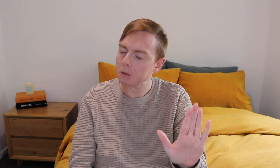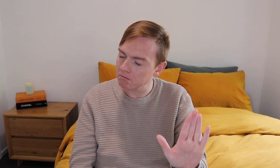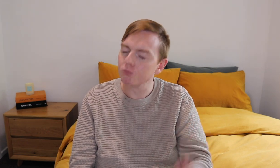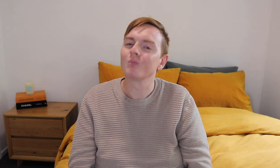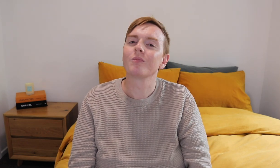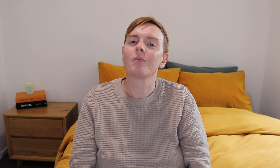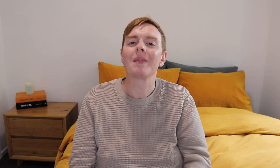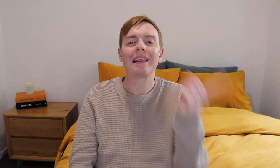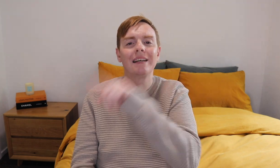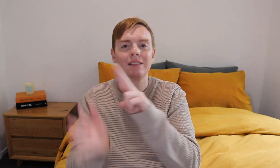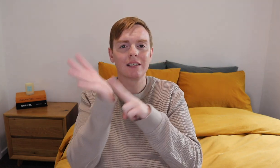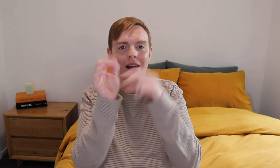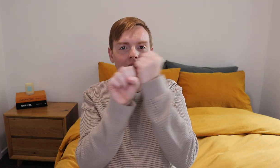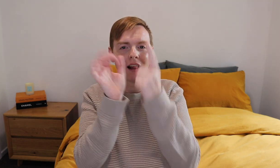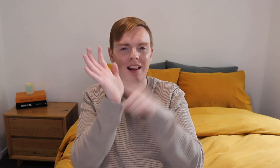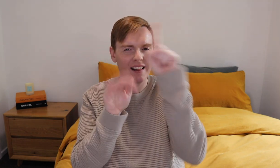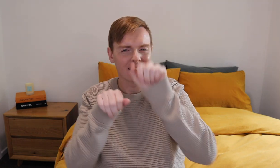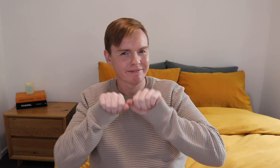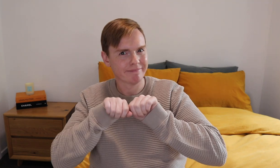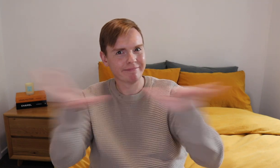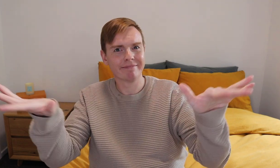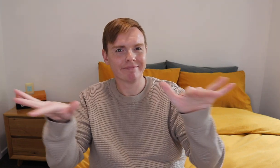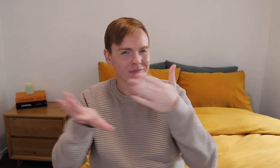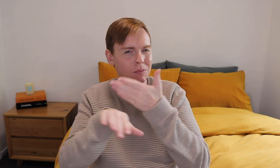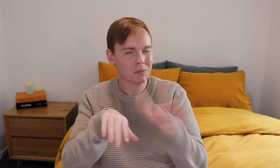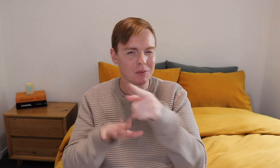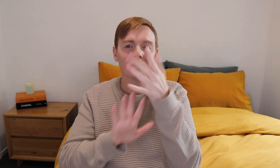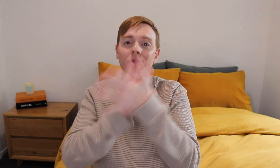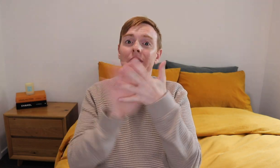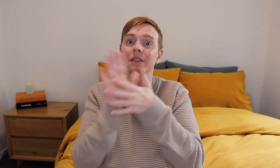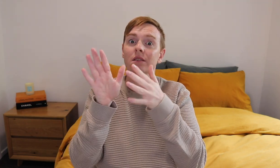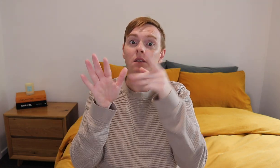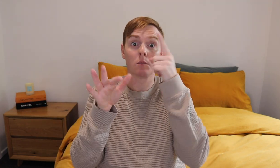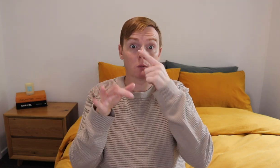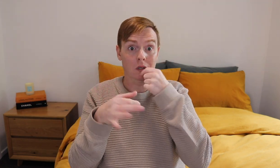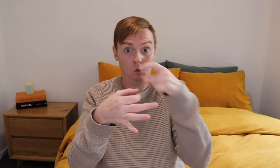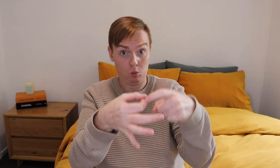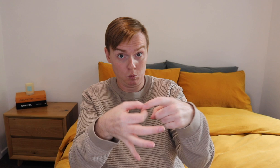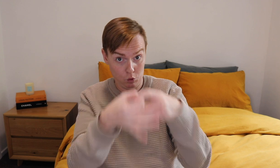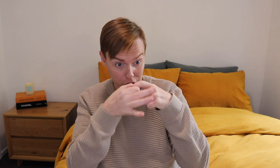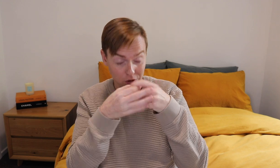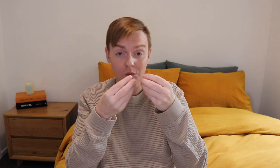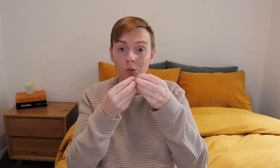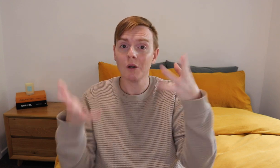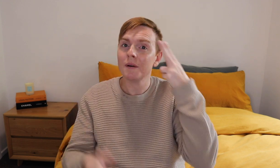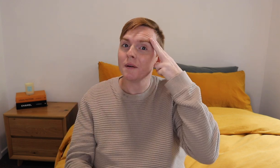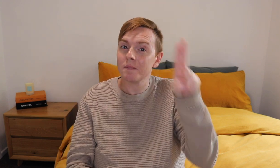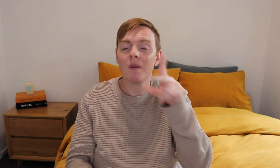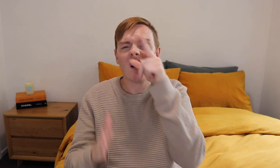but with NGL, you know, it's a new question app where people ask you a question without knowing who they are,